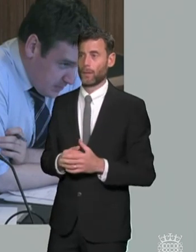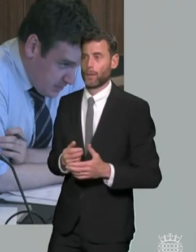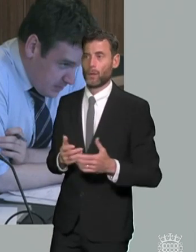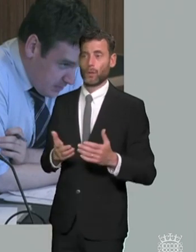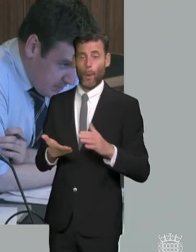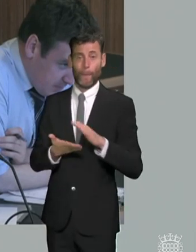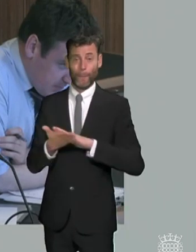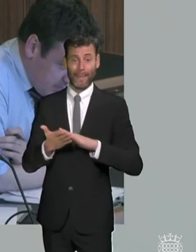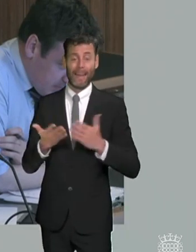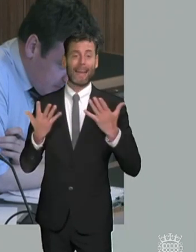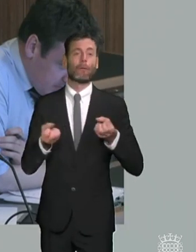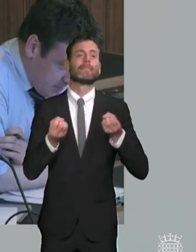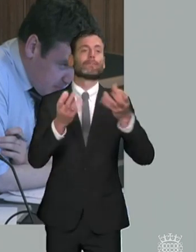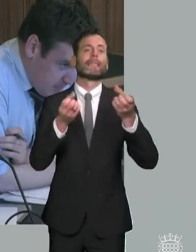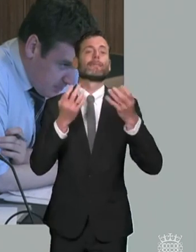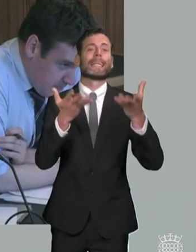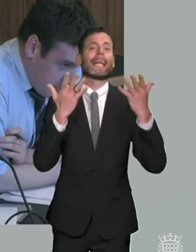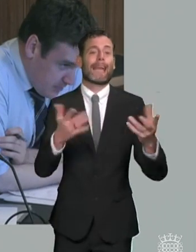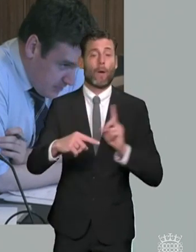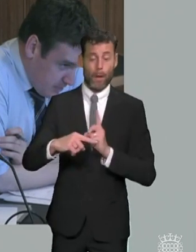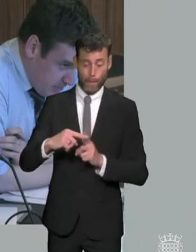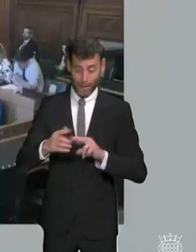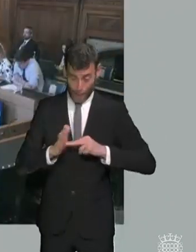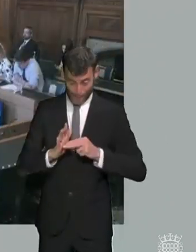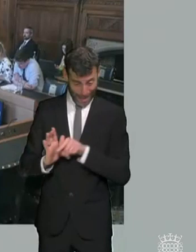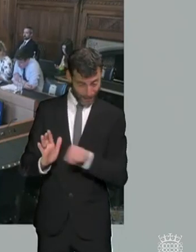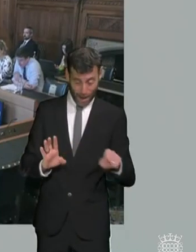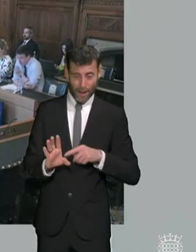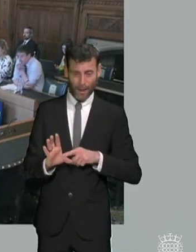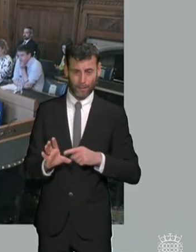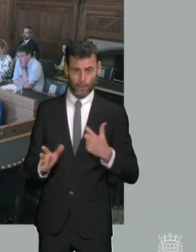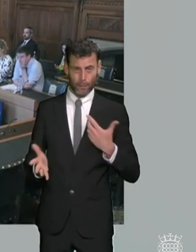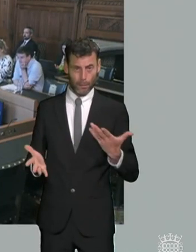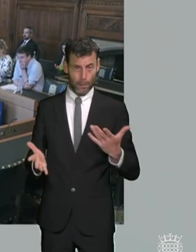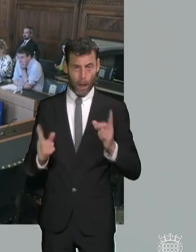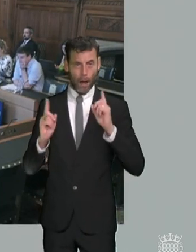do everything so what should the priority be um should the money be spent on making sure that